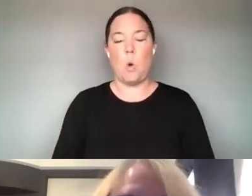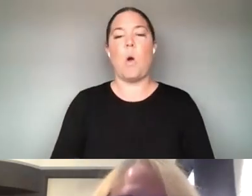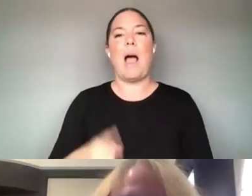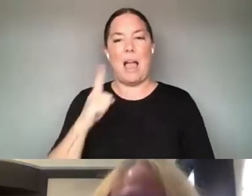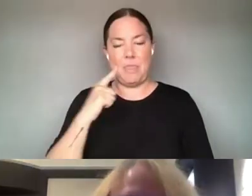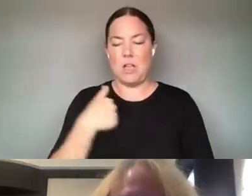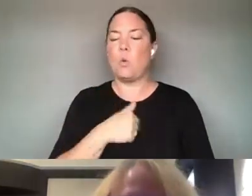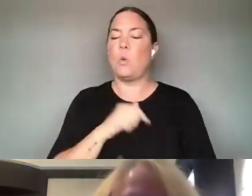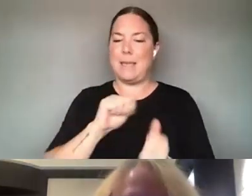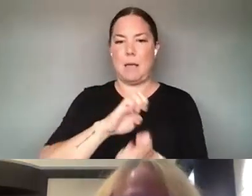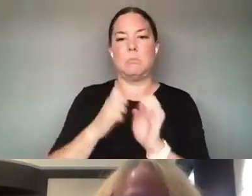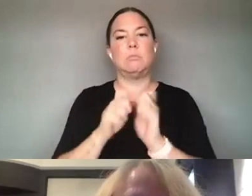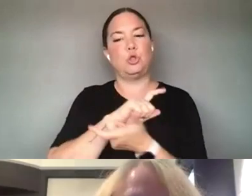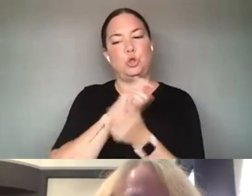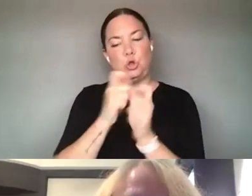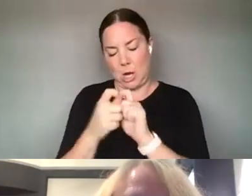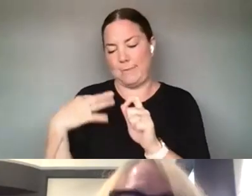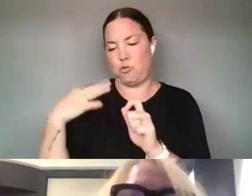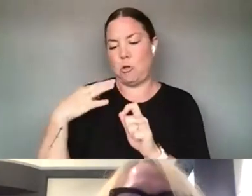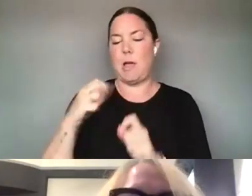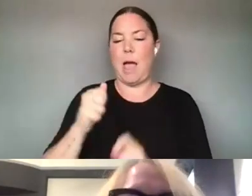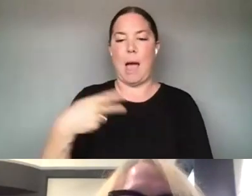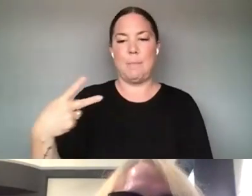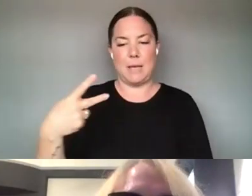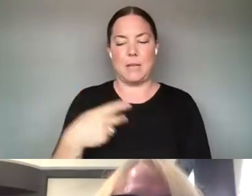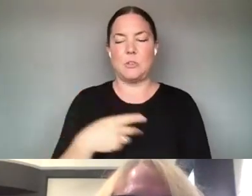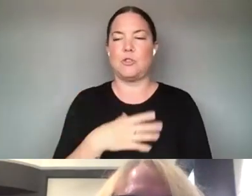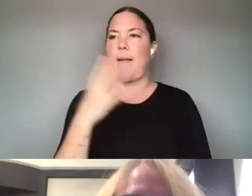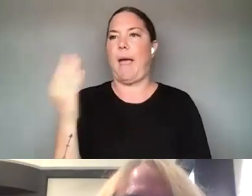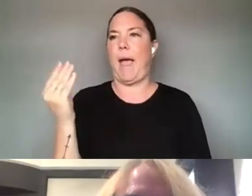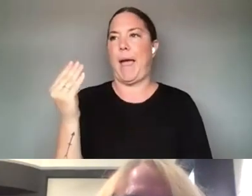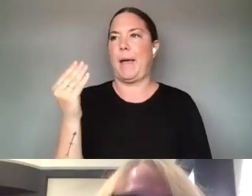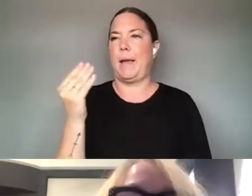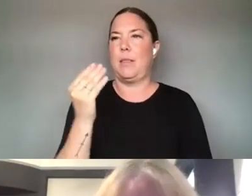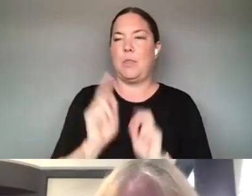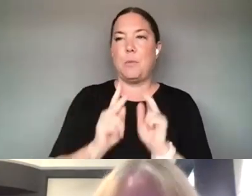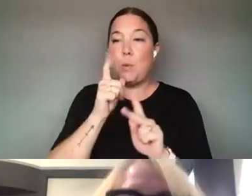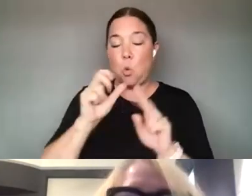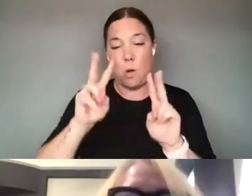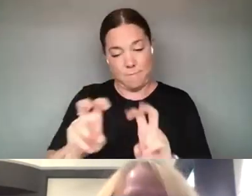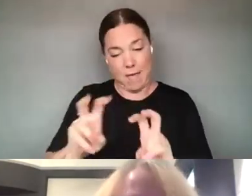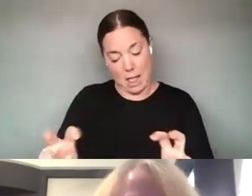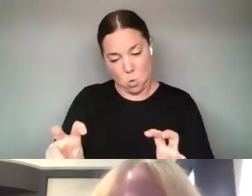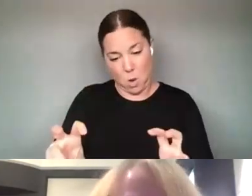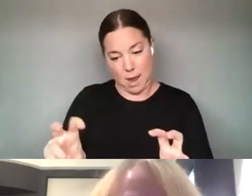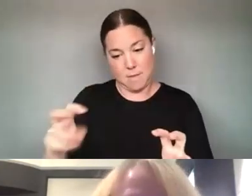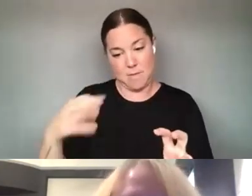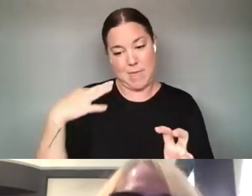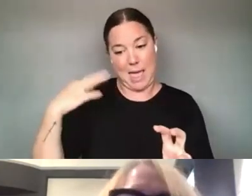EVOLVE THE EXPERTISE OF THOSE FOLKS EVALUATING THE APPLICATIONS, AND ALSO TO INVITE OTHERS IN WHO,